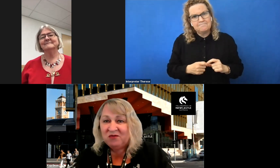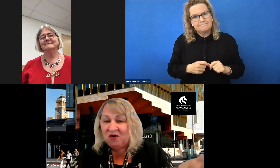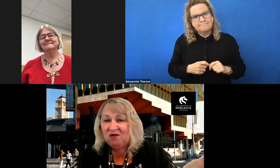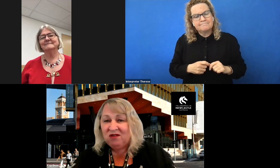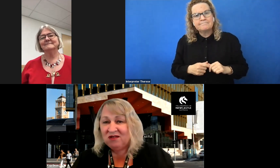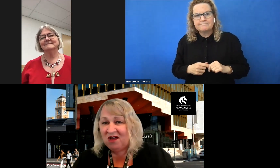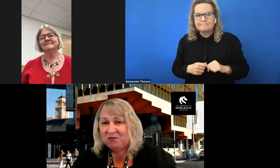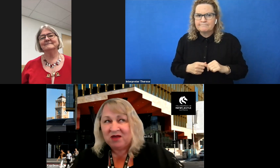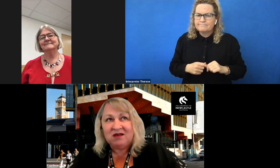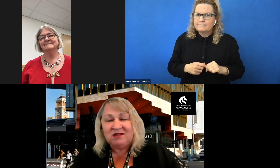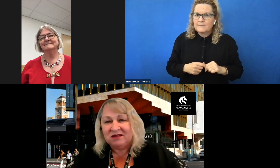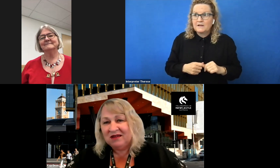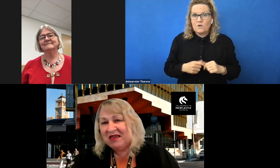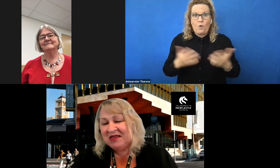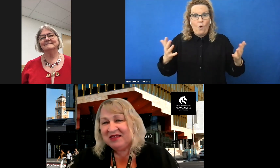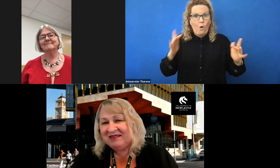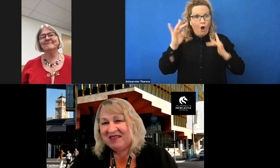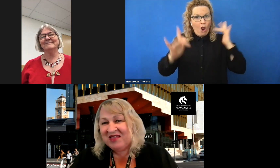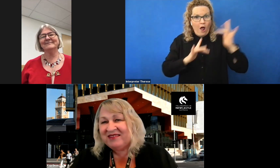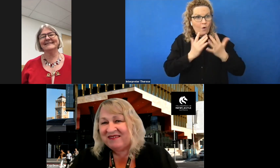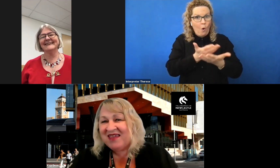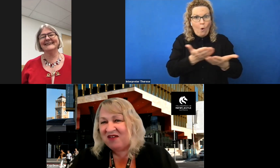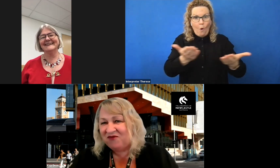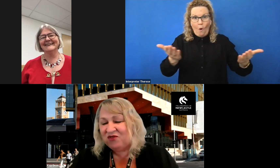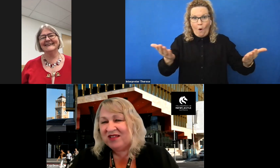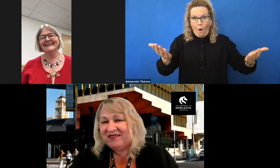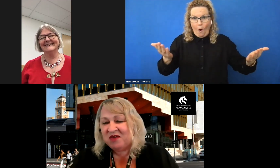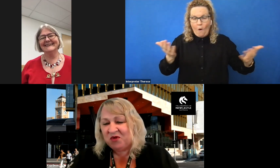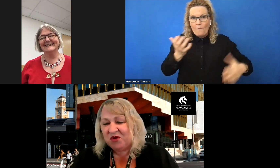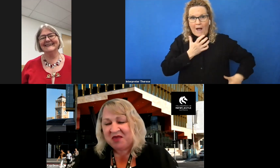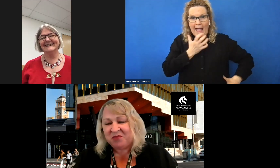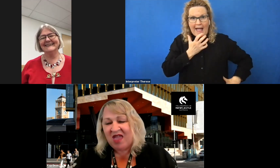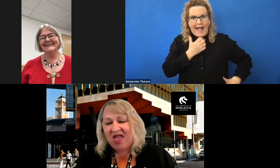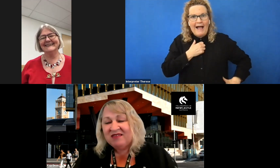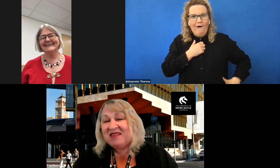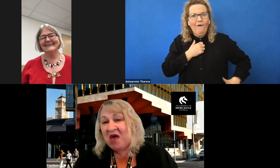we're all online. My God. So let's take that forward and let's keep working. So